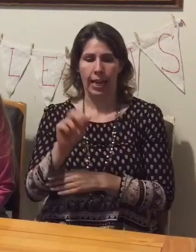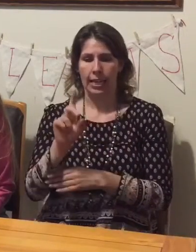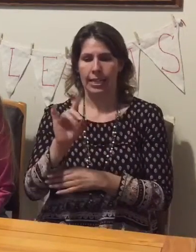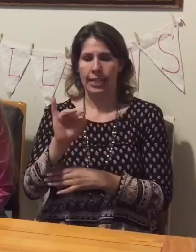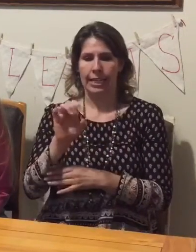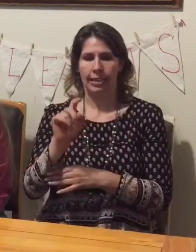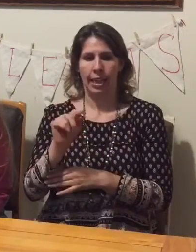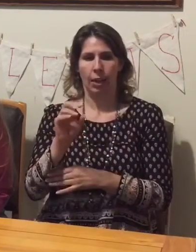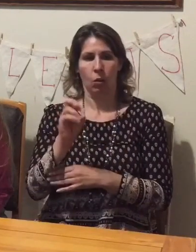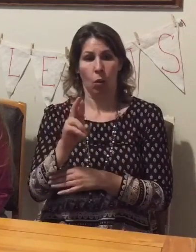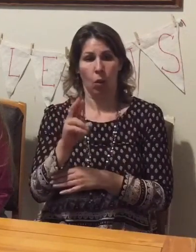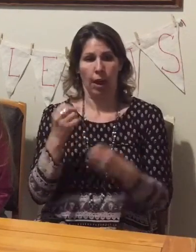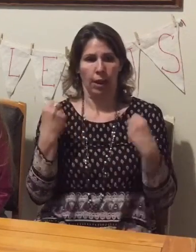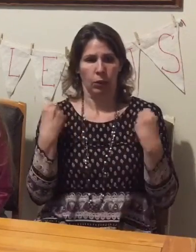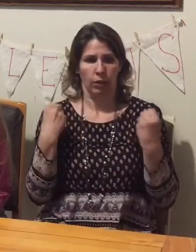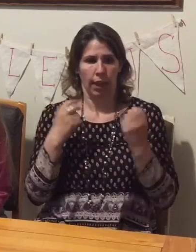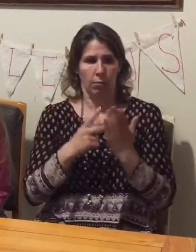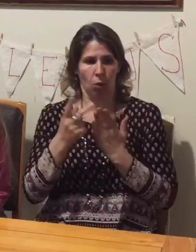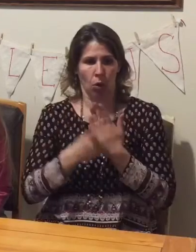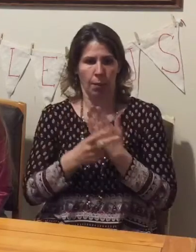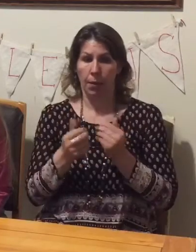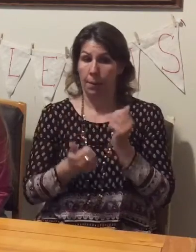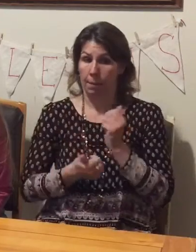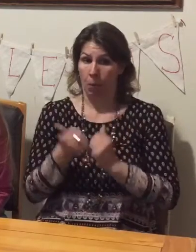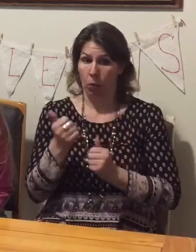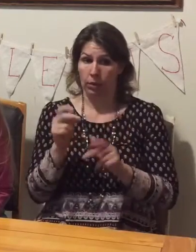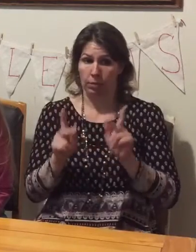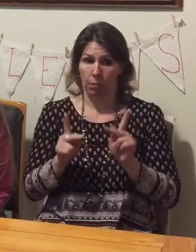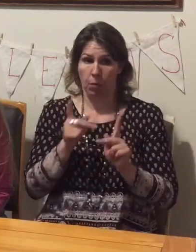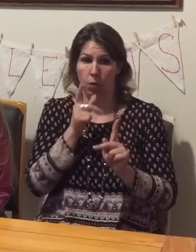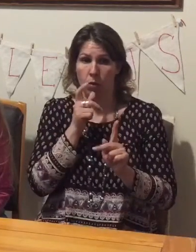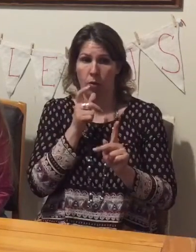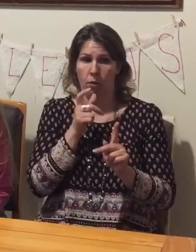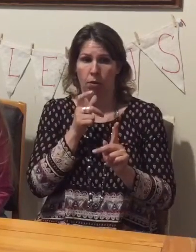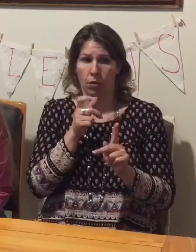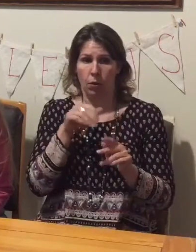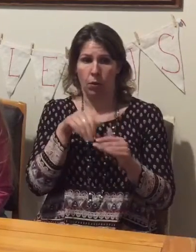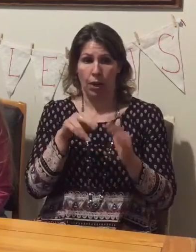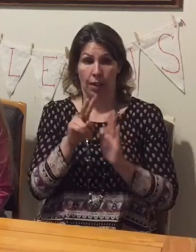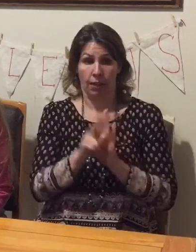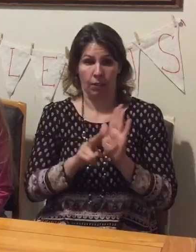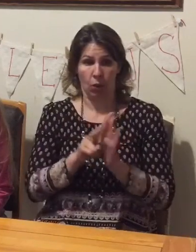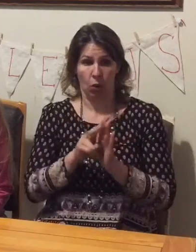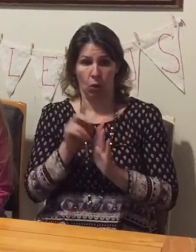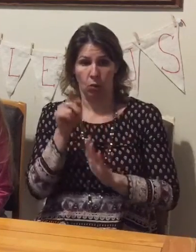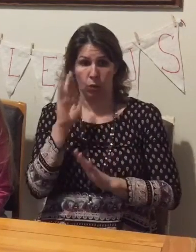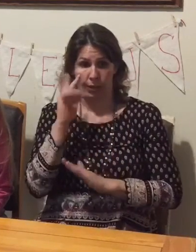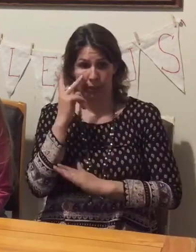always consult with your doctor before beginning any diet or exercise program